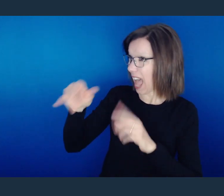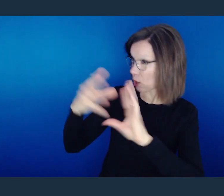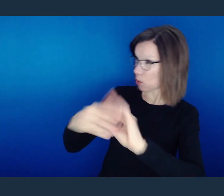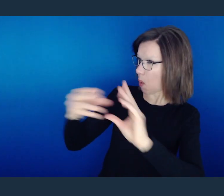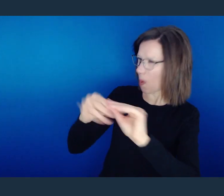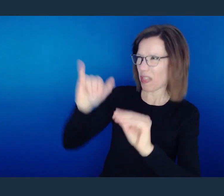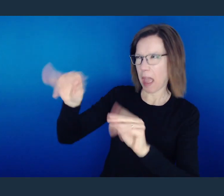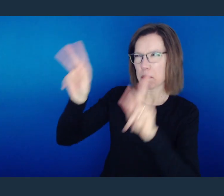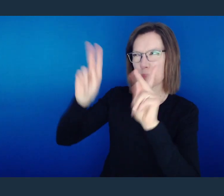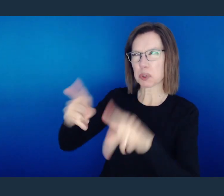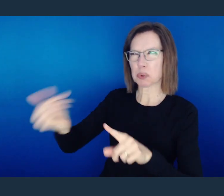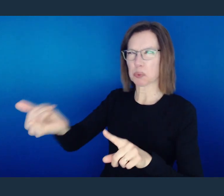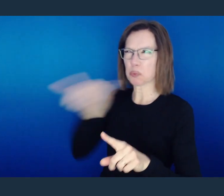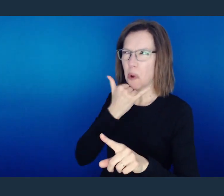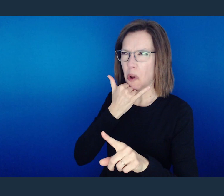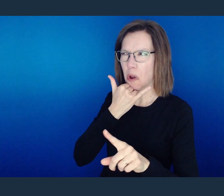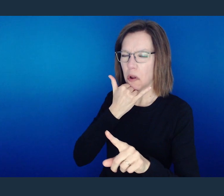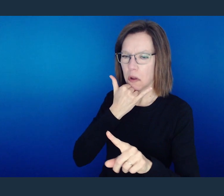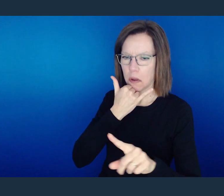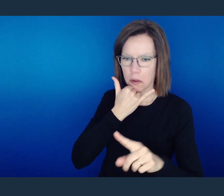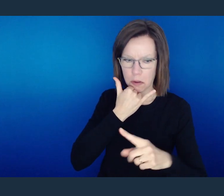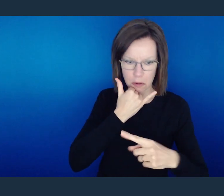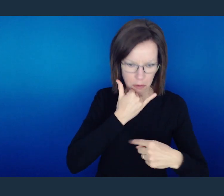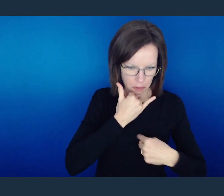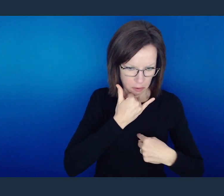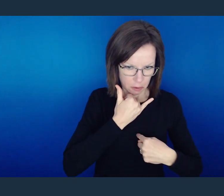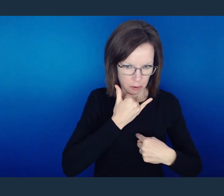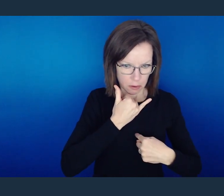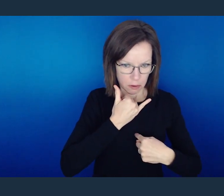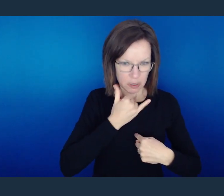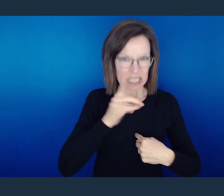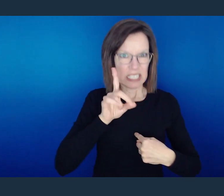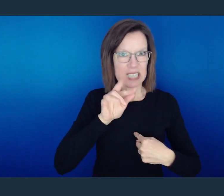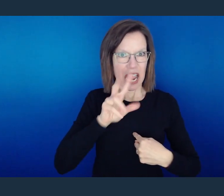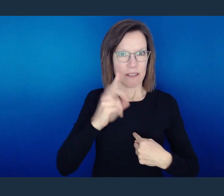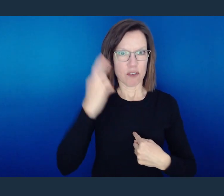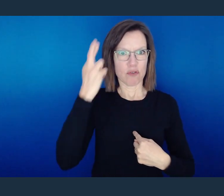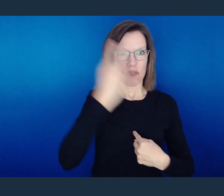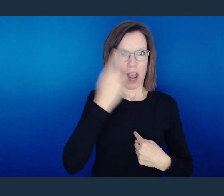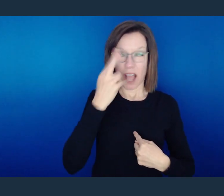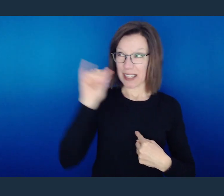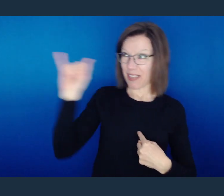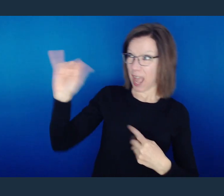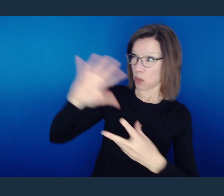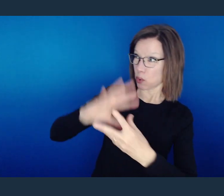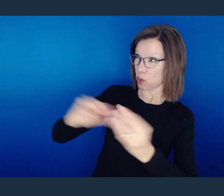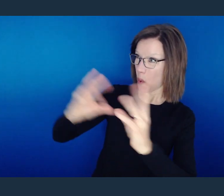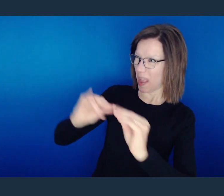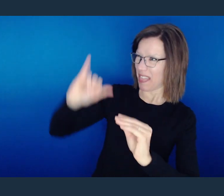Unbeknownst to David is that when David casts judgment on the scenario given by the prophet,